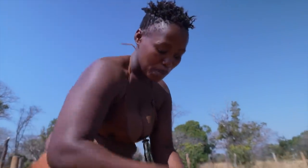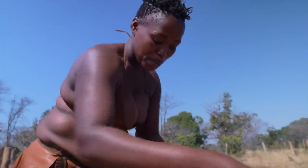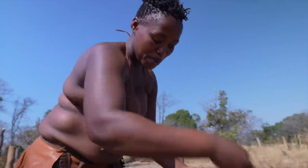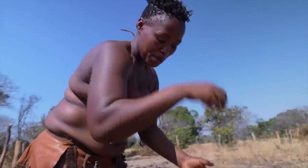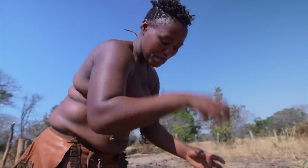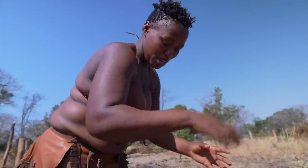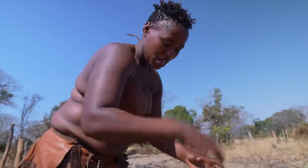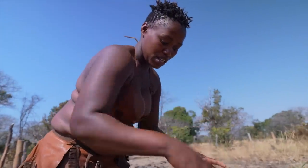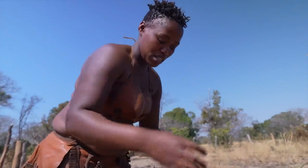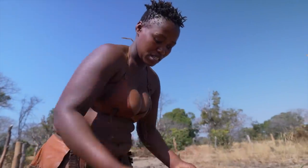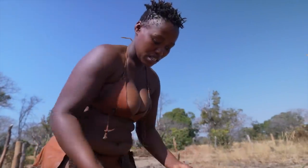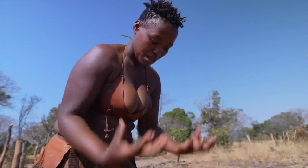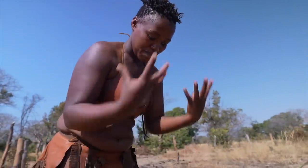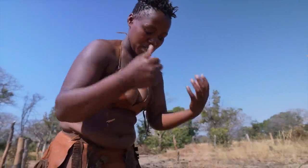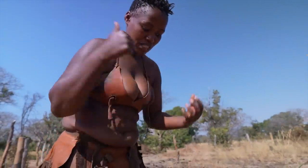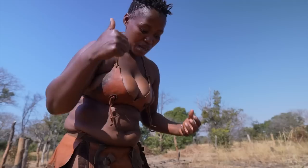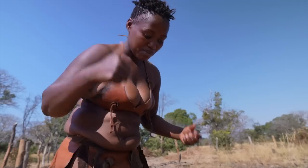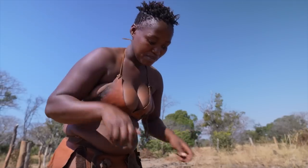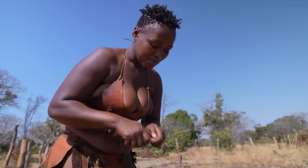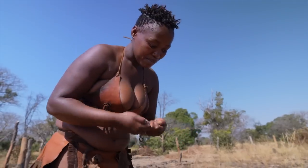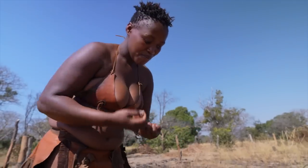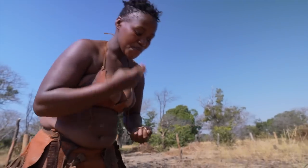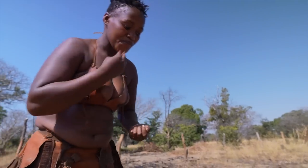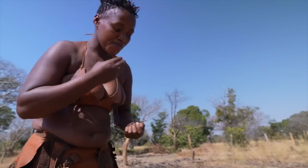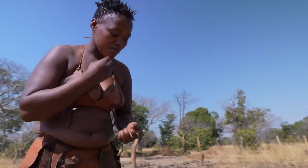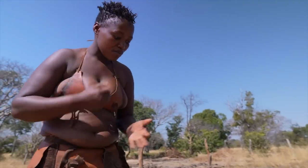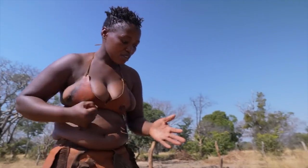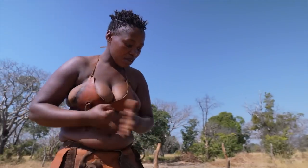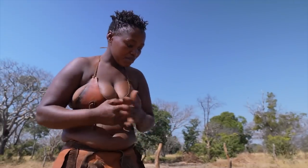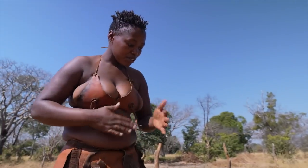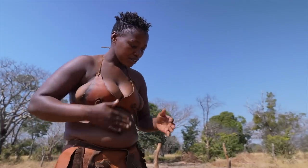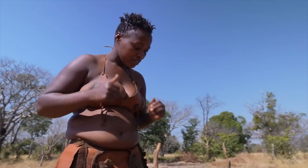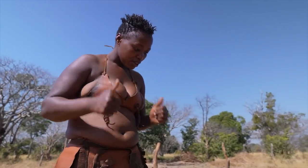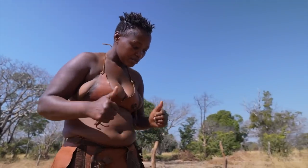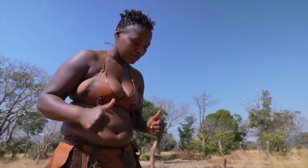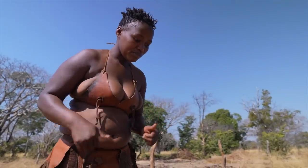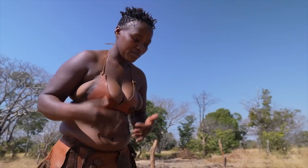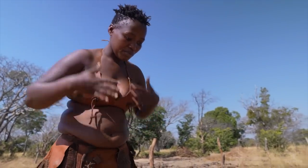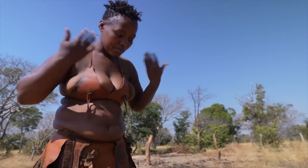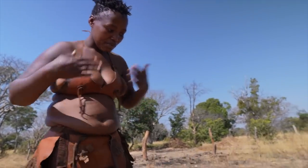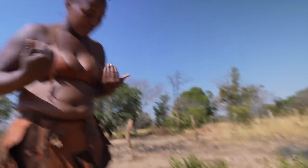This is an ingredient we use to make a filling drink.